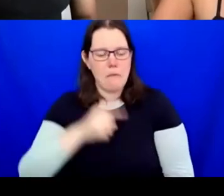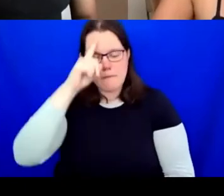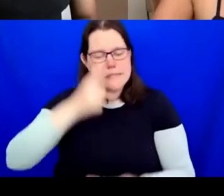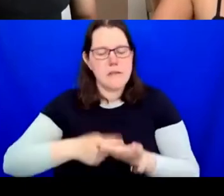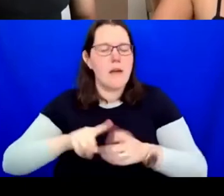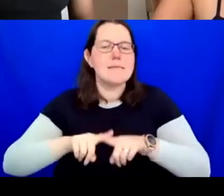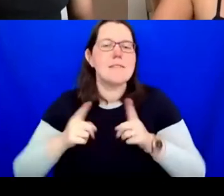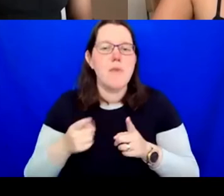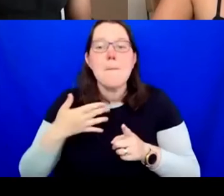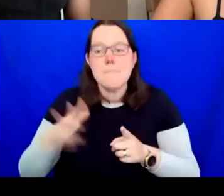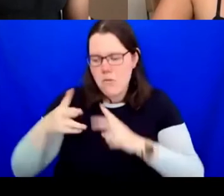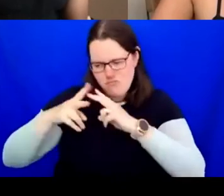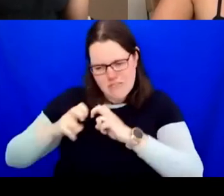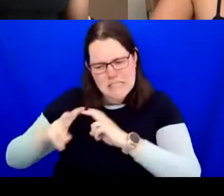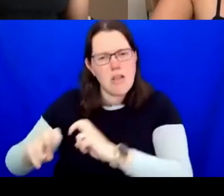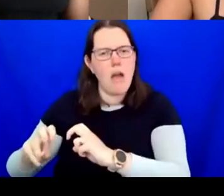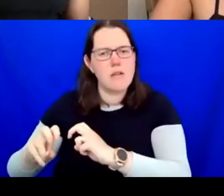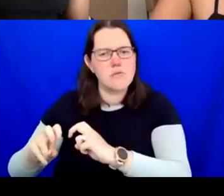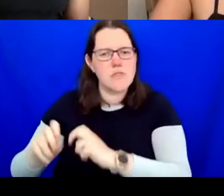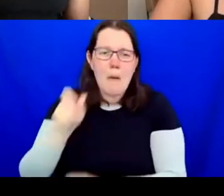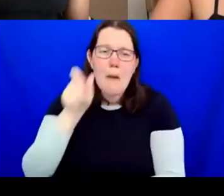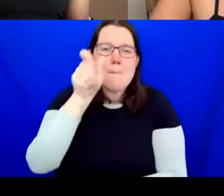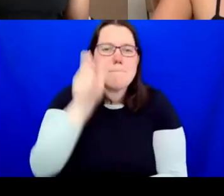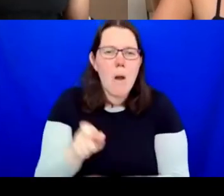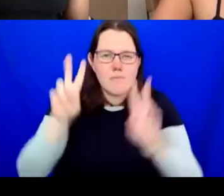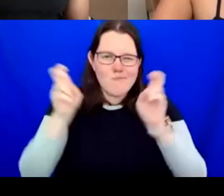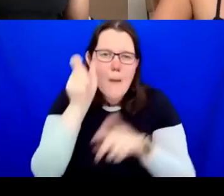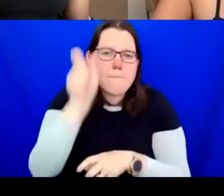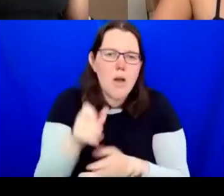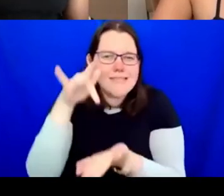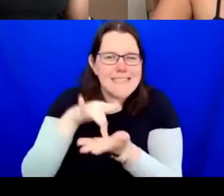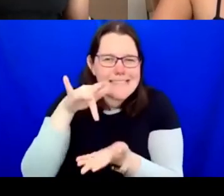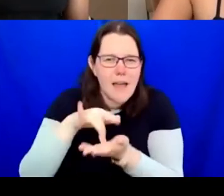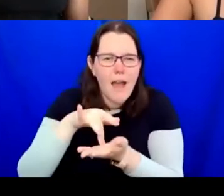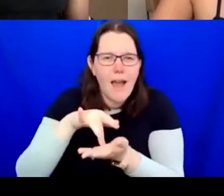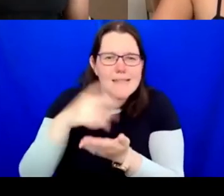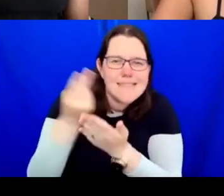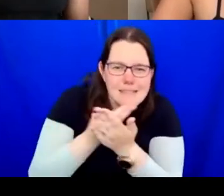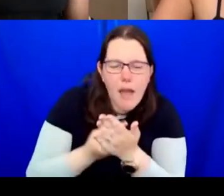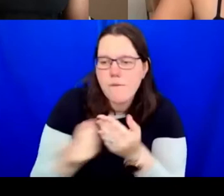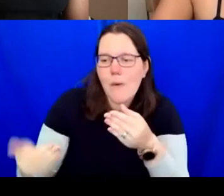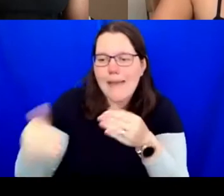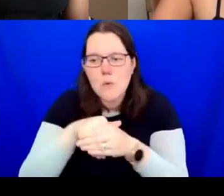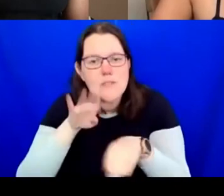support inclusive practices which was a four month piece of deep research with 10% of our staff to